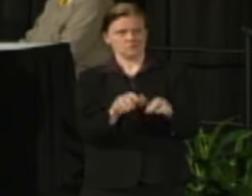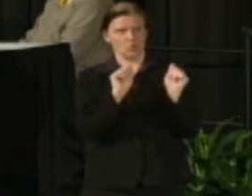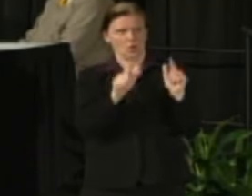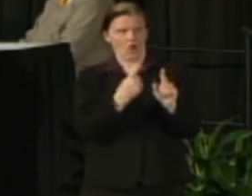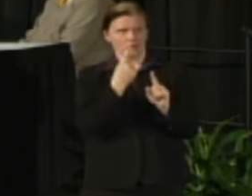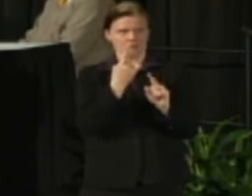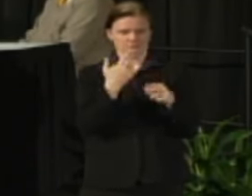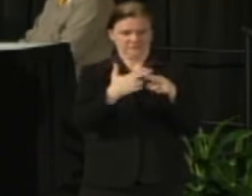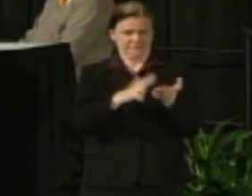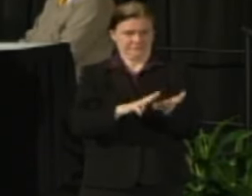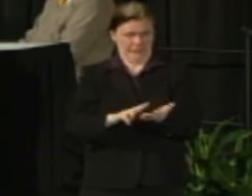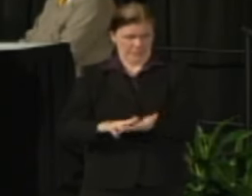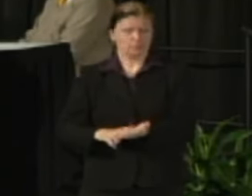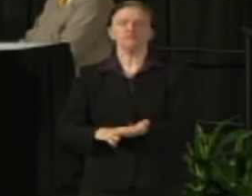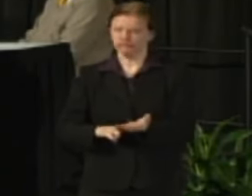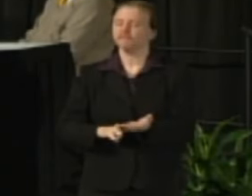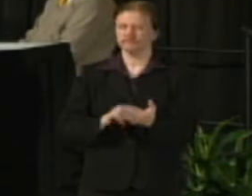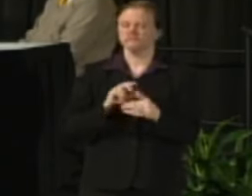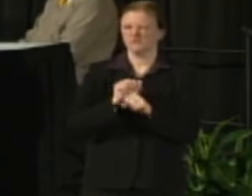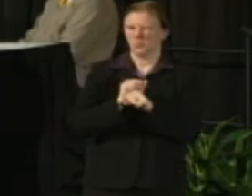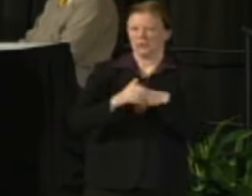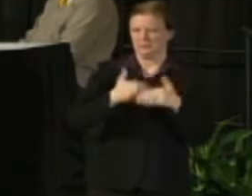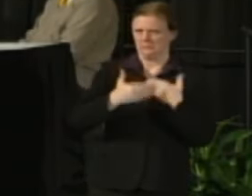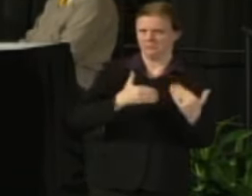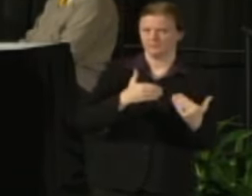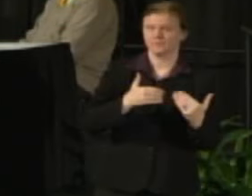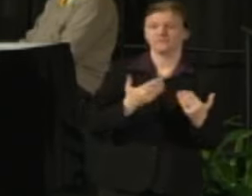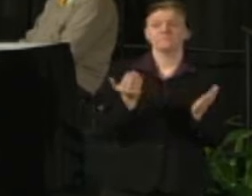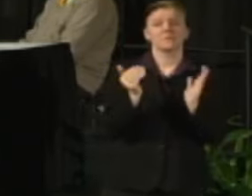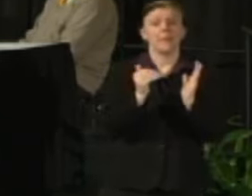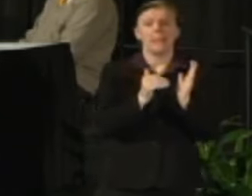But the point of this is again, we don't want to lose sight when we think